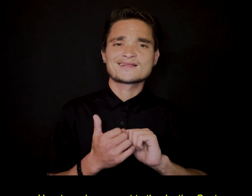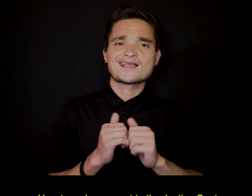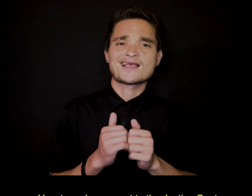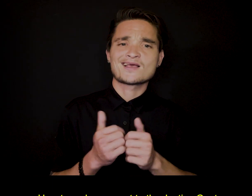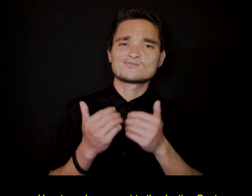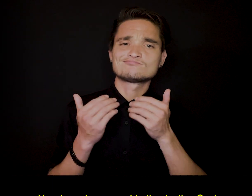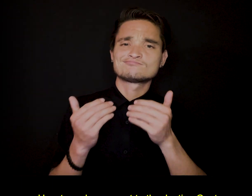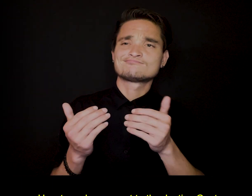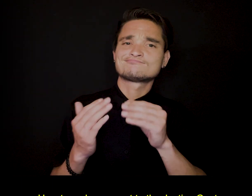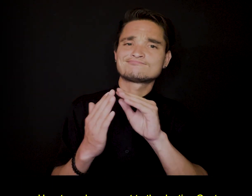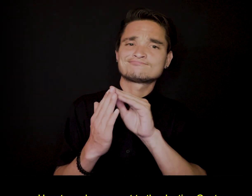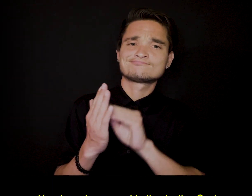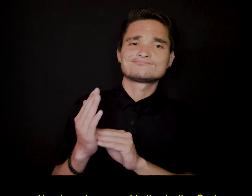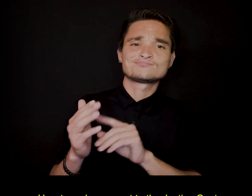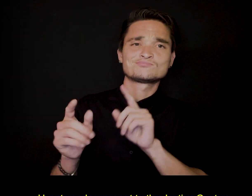How to make a report to the Justice Center